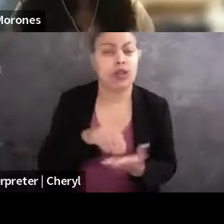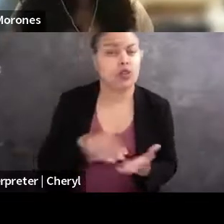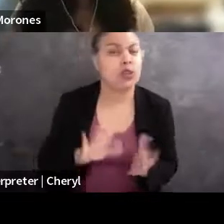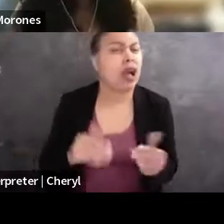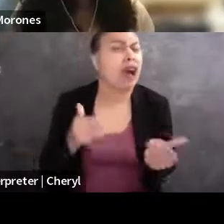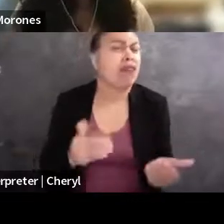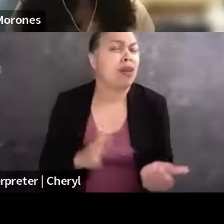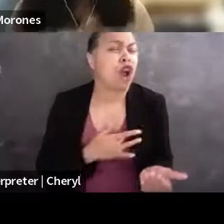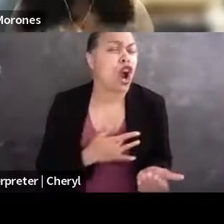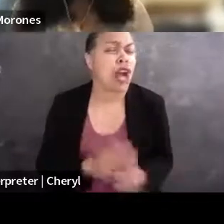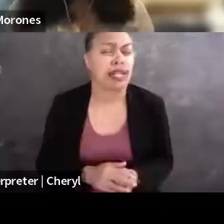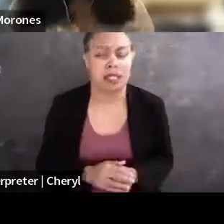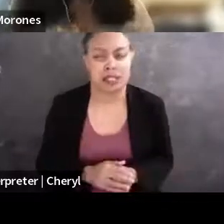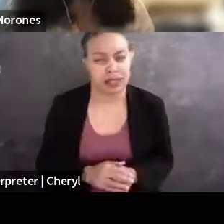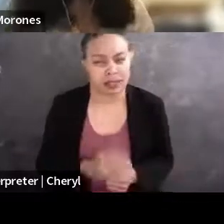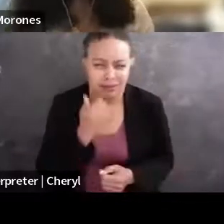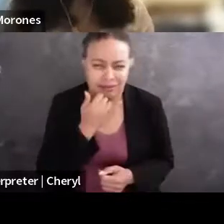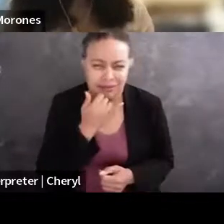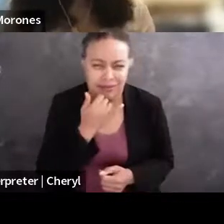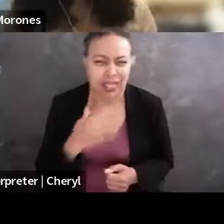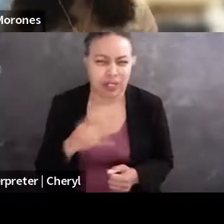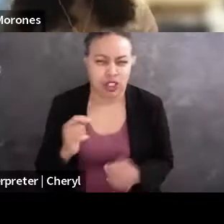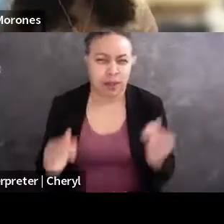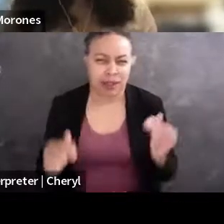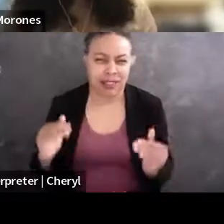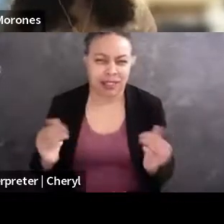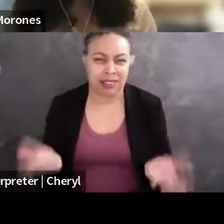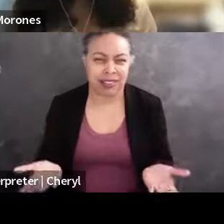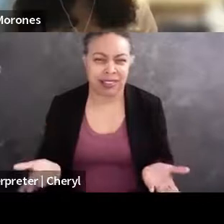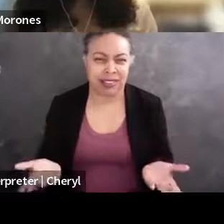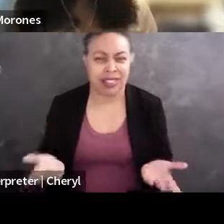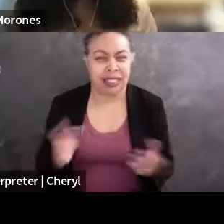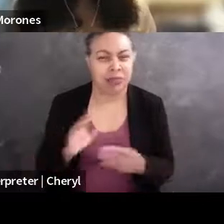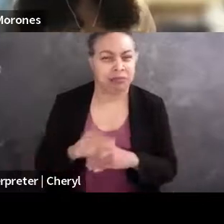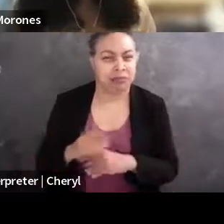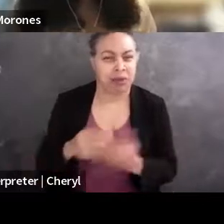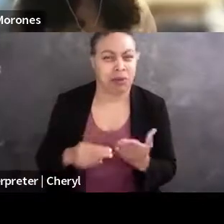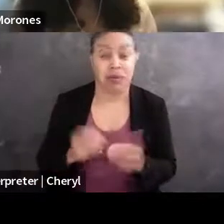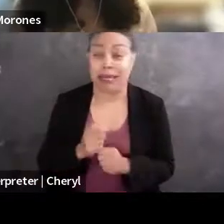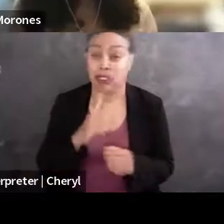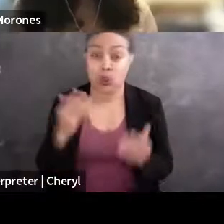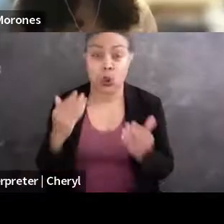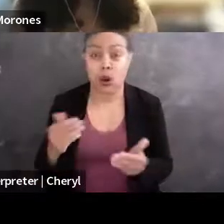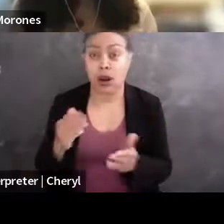And so I think that it's always a balance in terms of making sure that folks are able to pursue the career path they want well sort of making sure